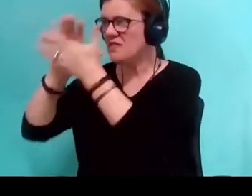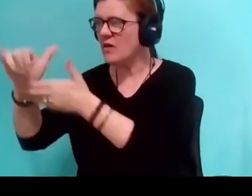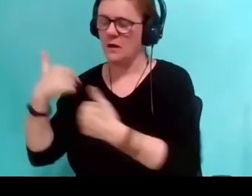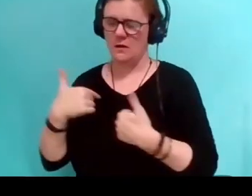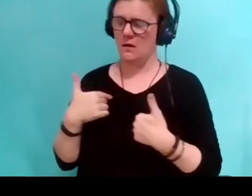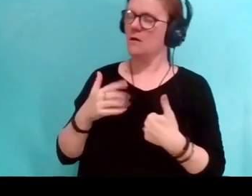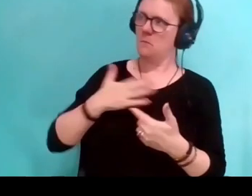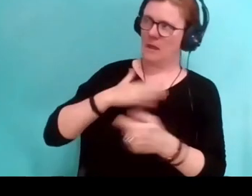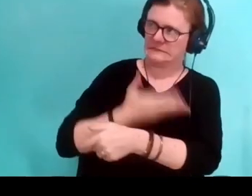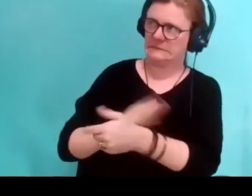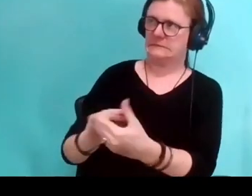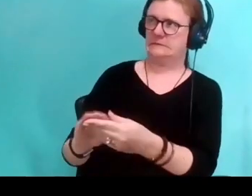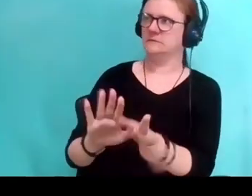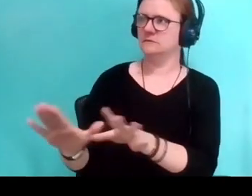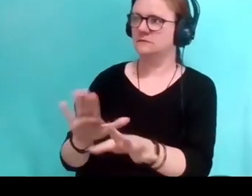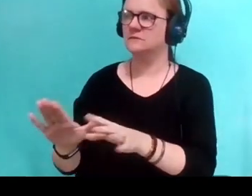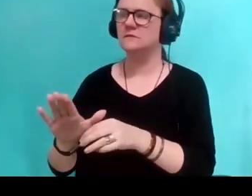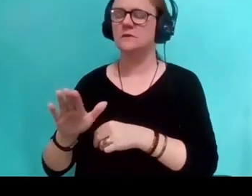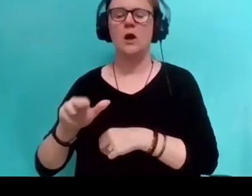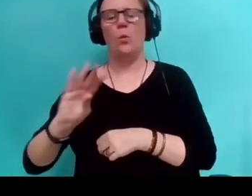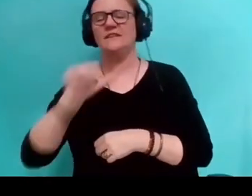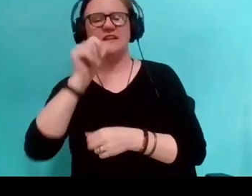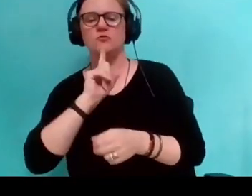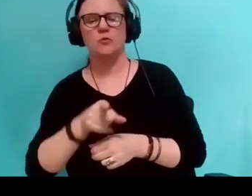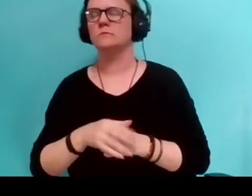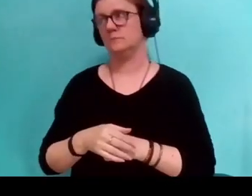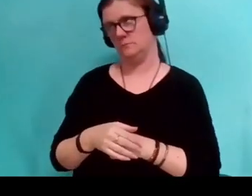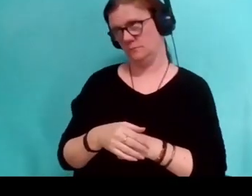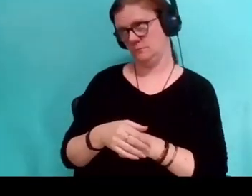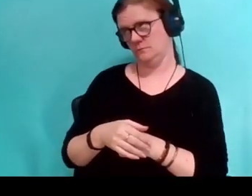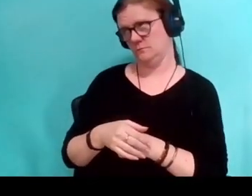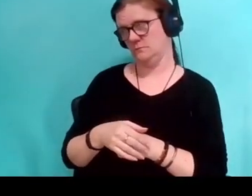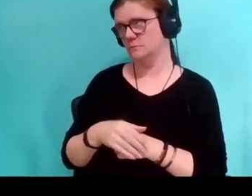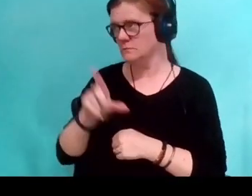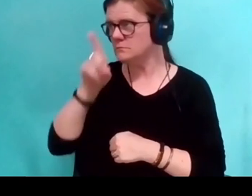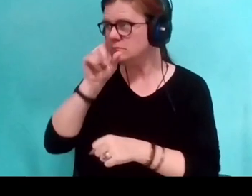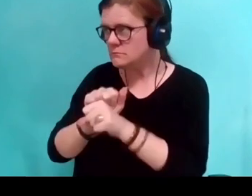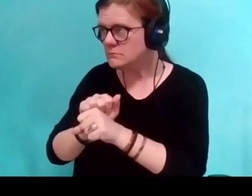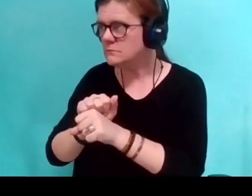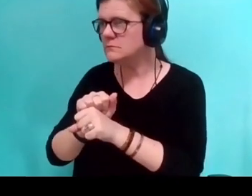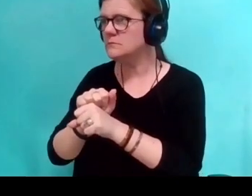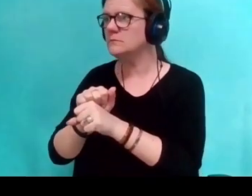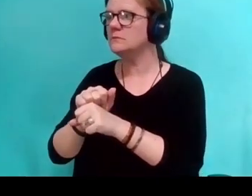of bending the truths, of wishing something were true because it makes them feel easier,